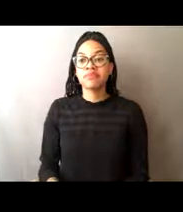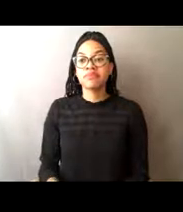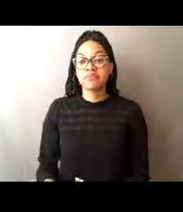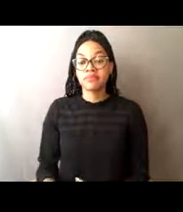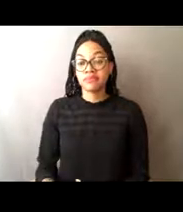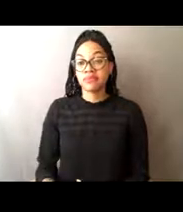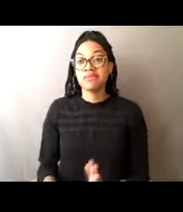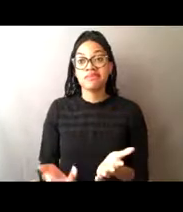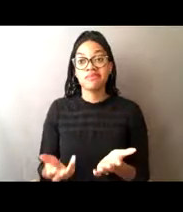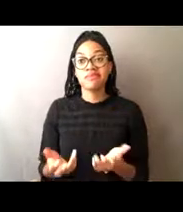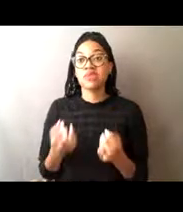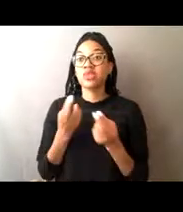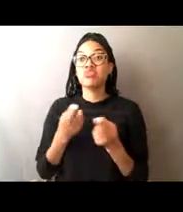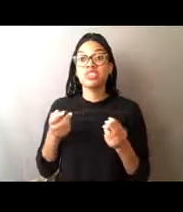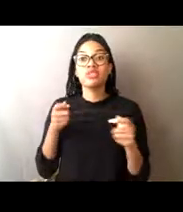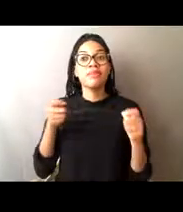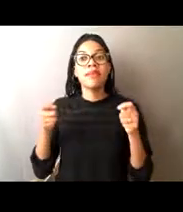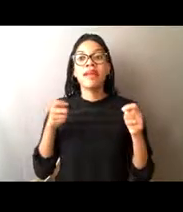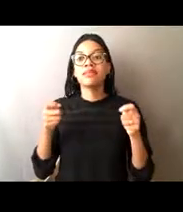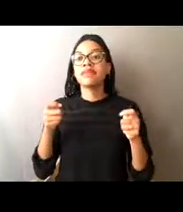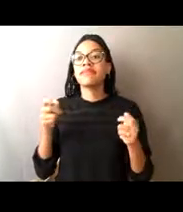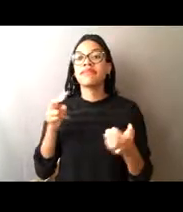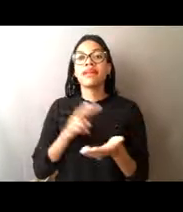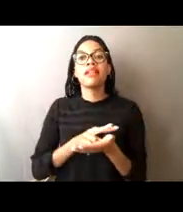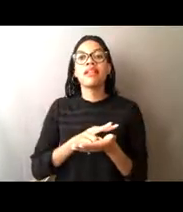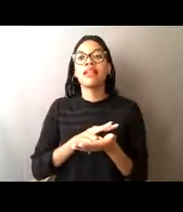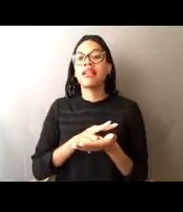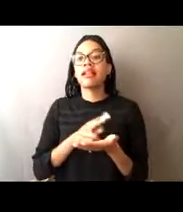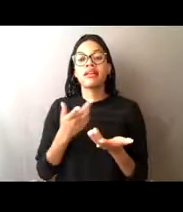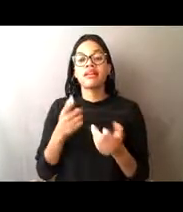because it is no longer, the magic word, sustainable.